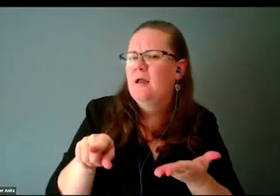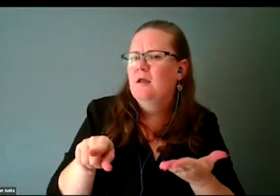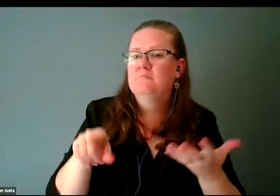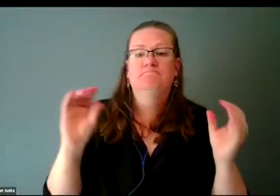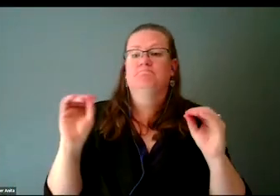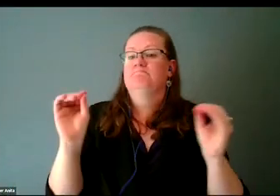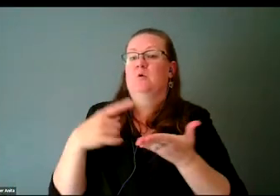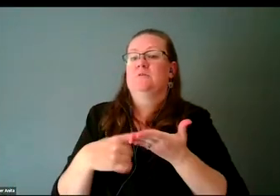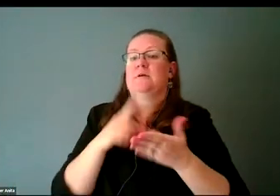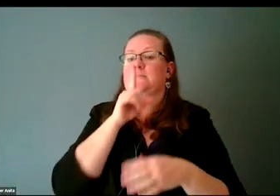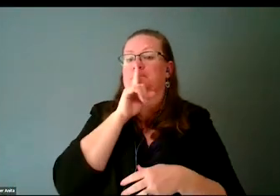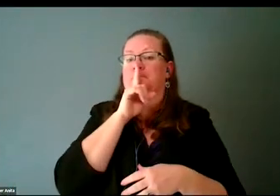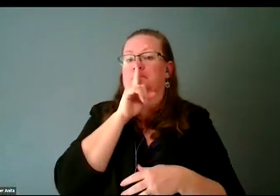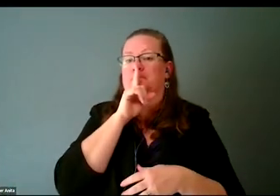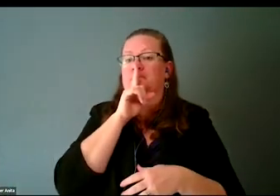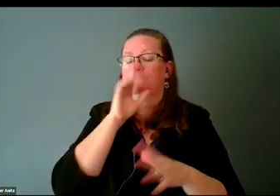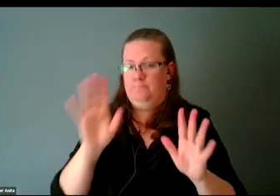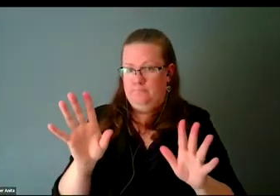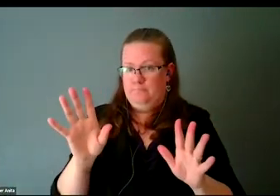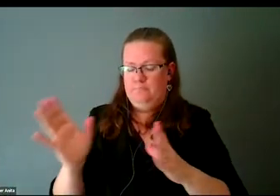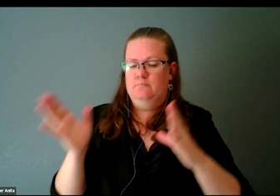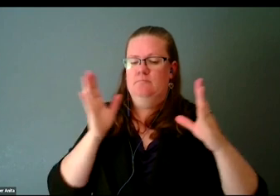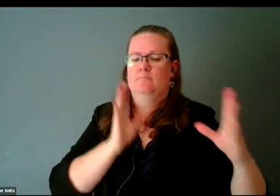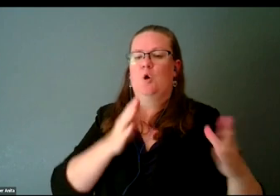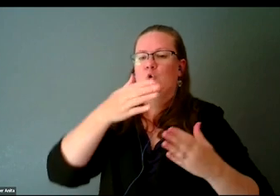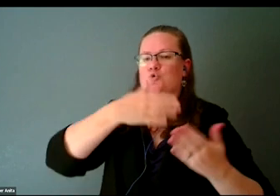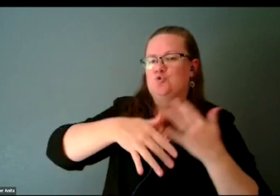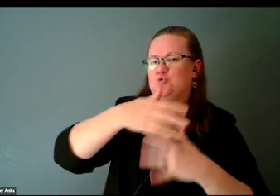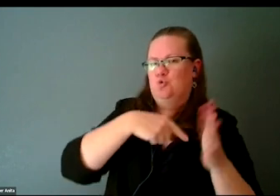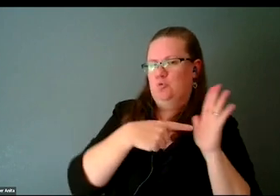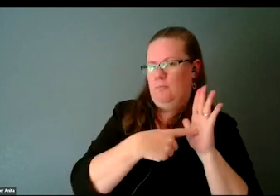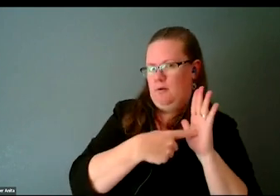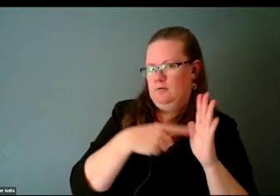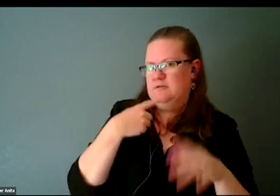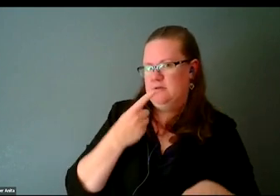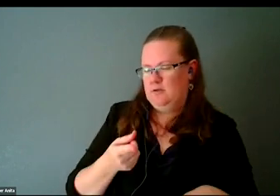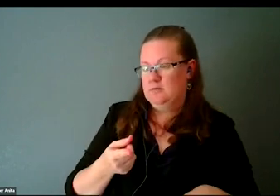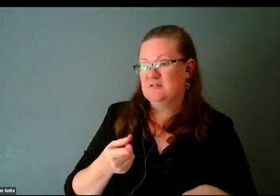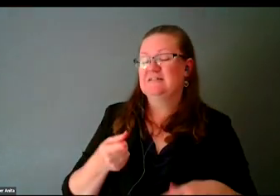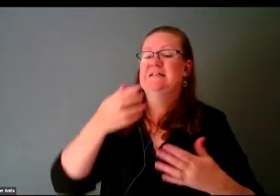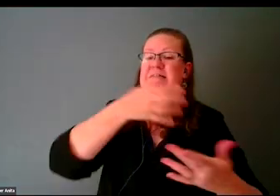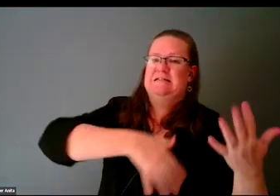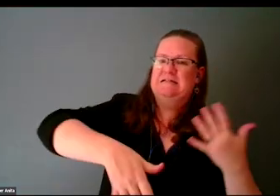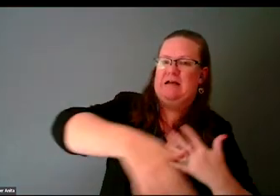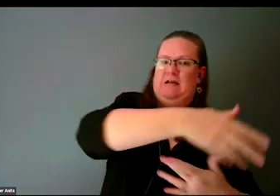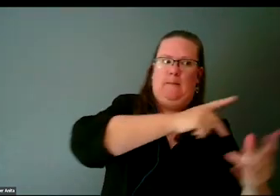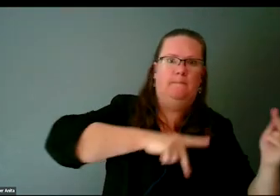What social model is, is saying it's up to society to fix that barrier.